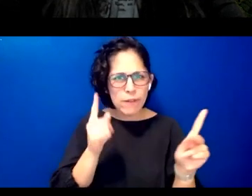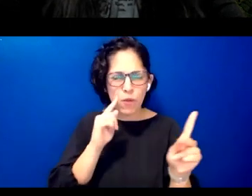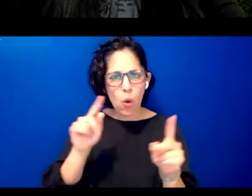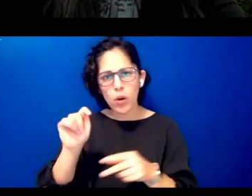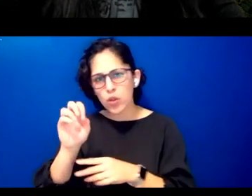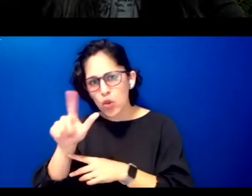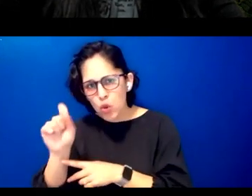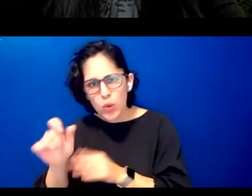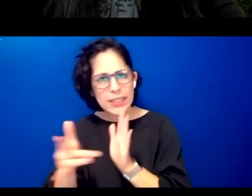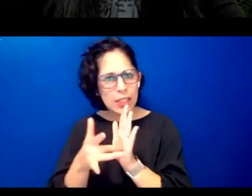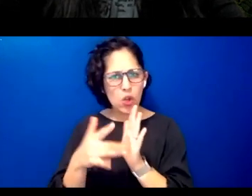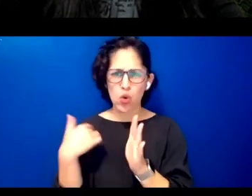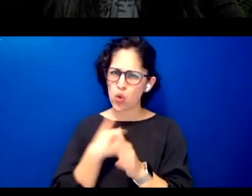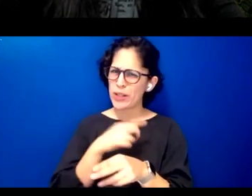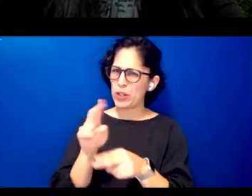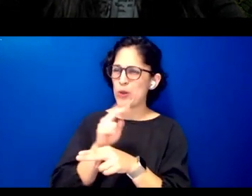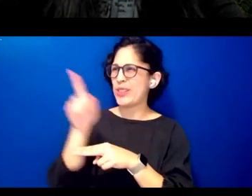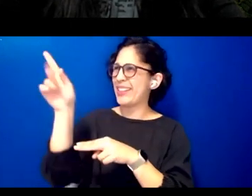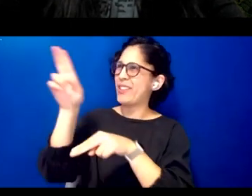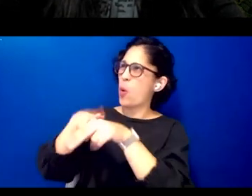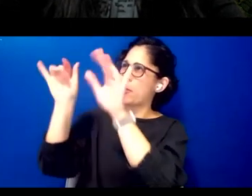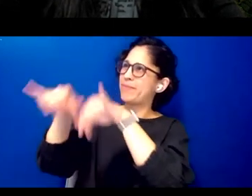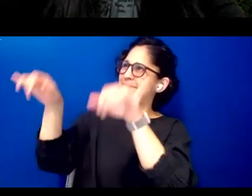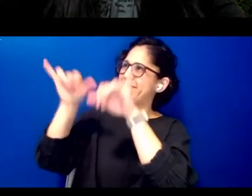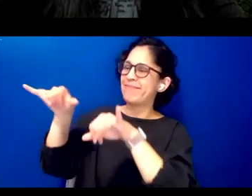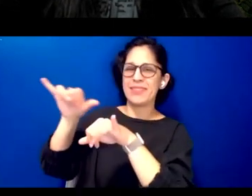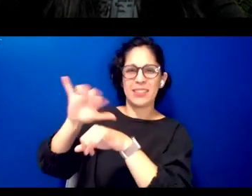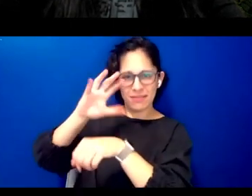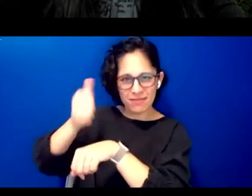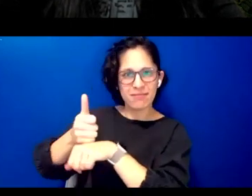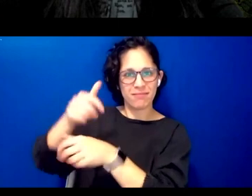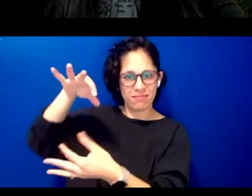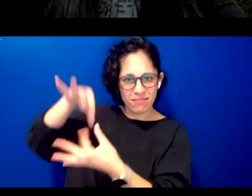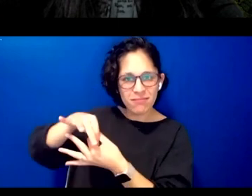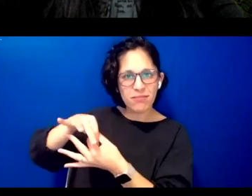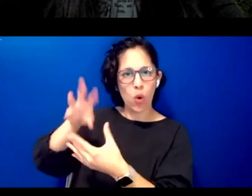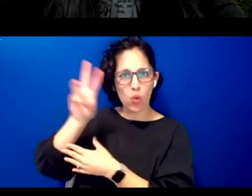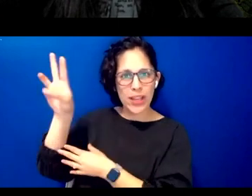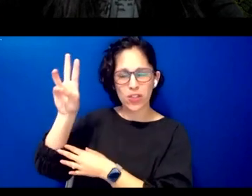using the default design that is grounded in western ideologies and systems of understanding